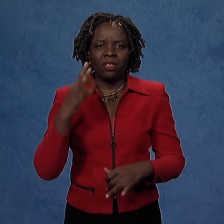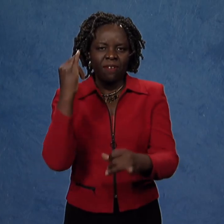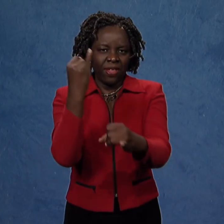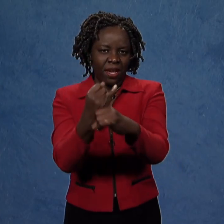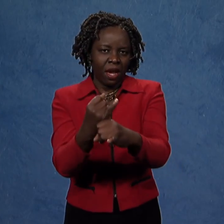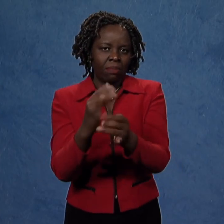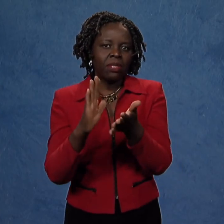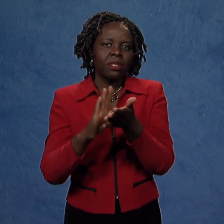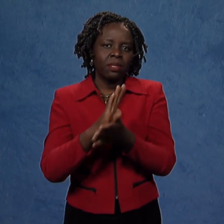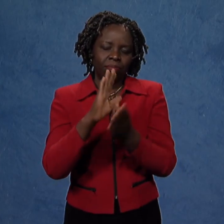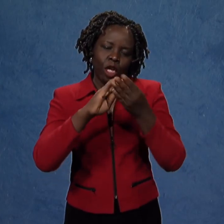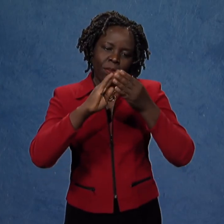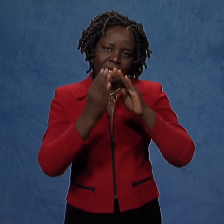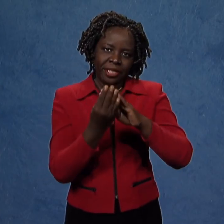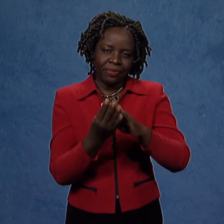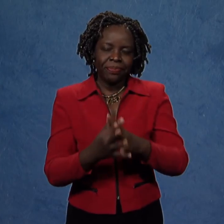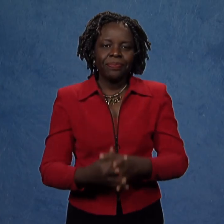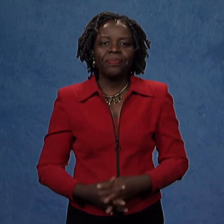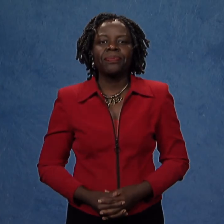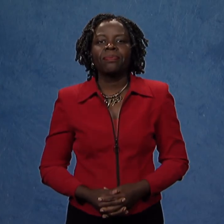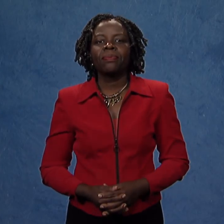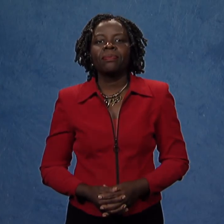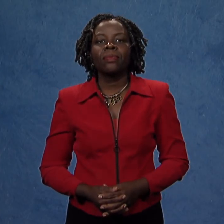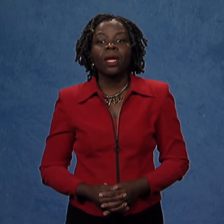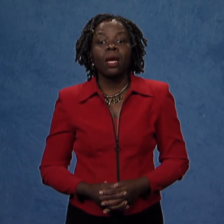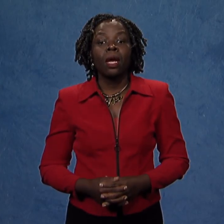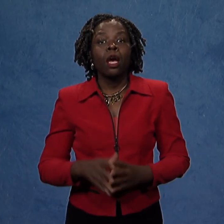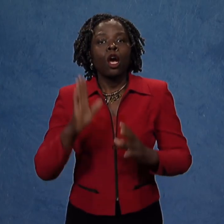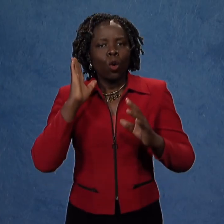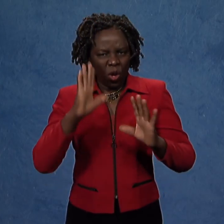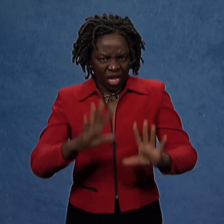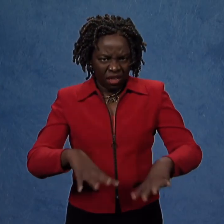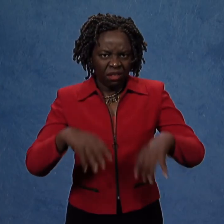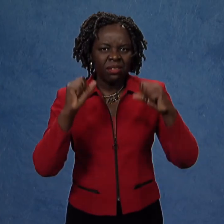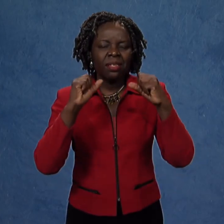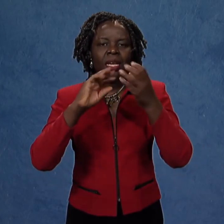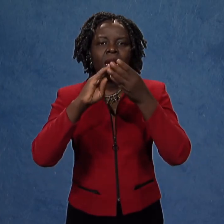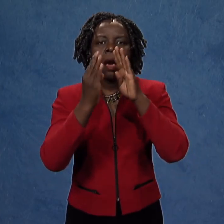and other members of the campus community.